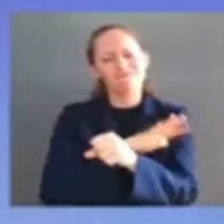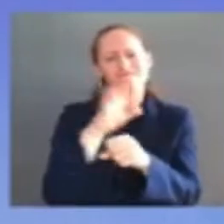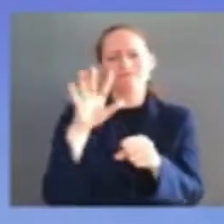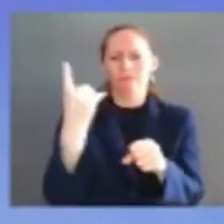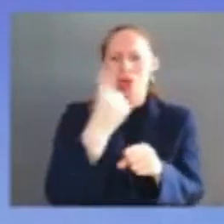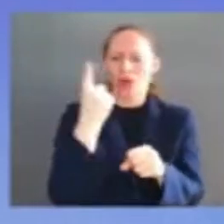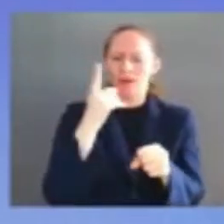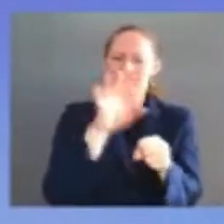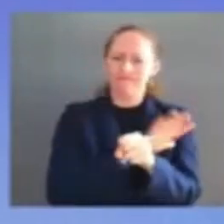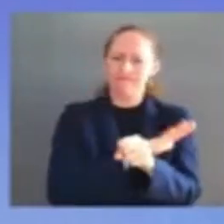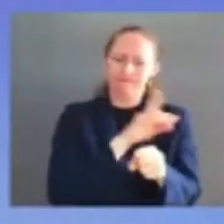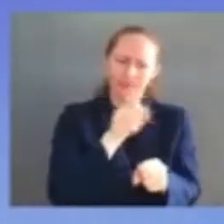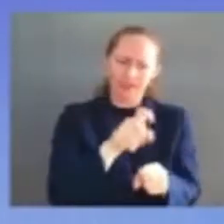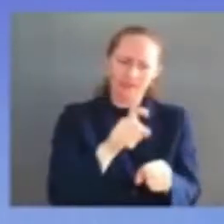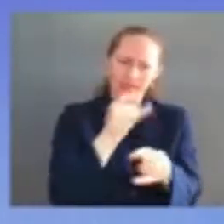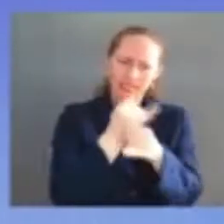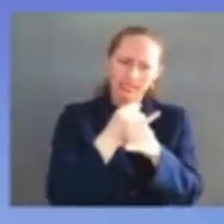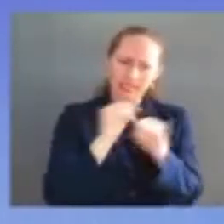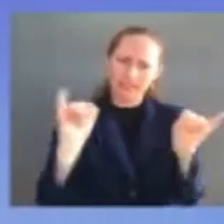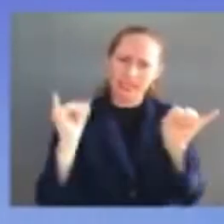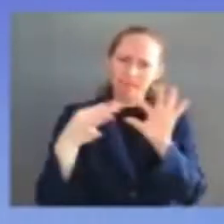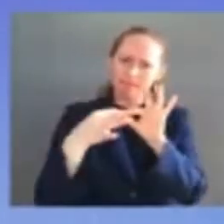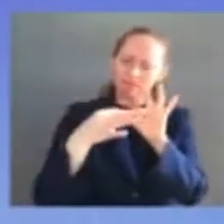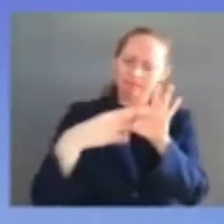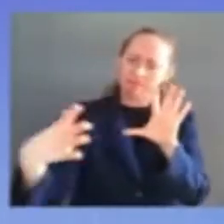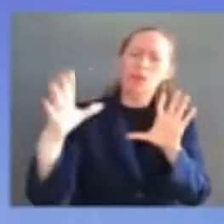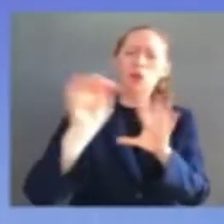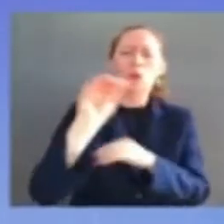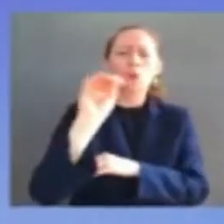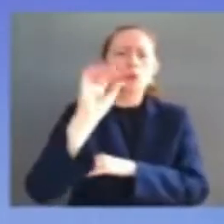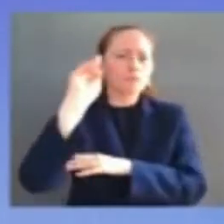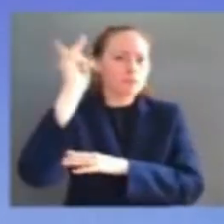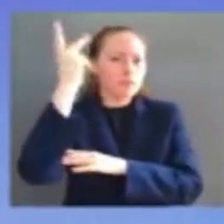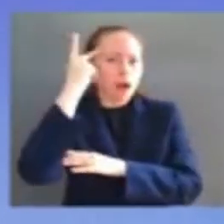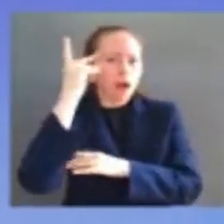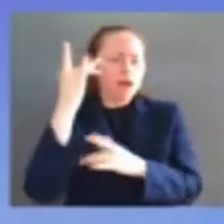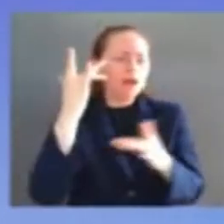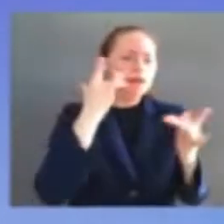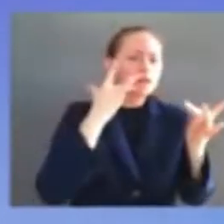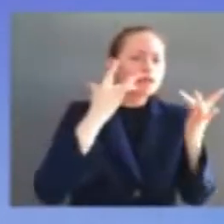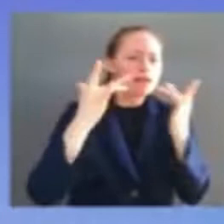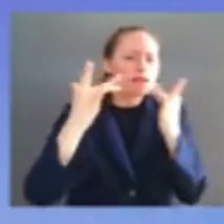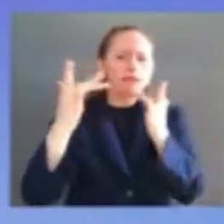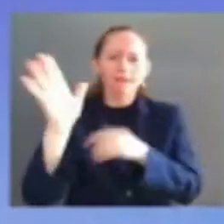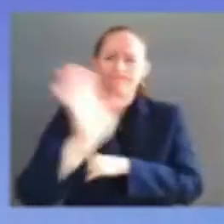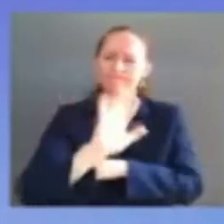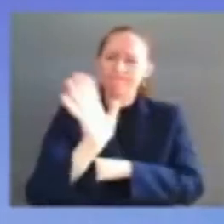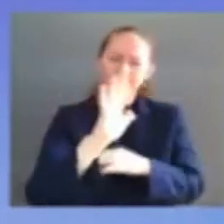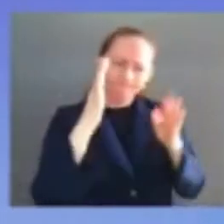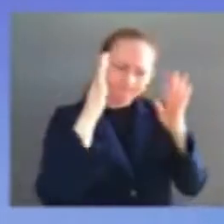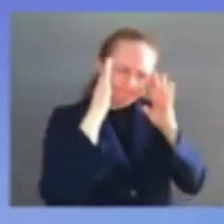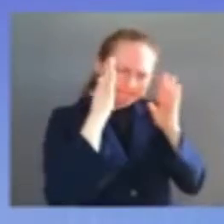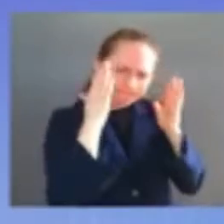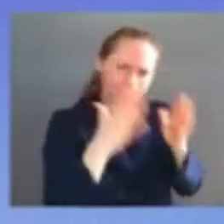and for him the rule of law is not merely a duty it is his passion i am